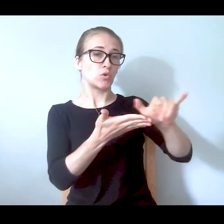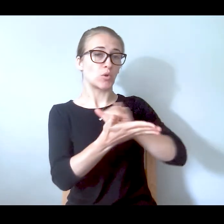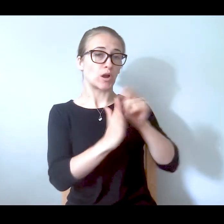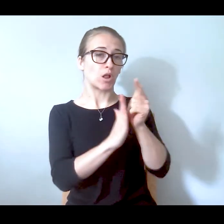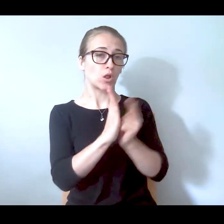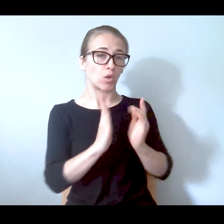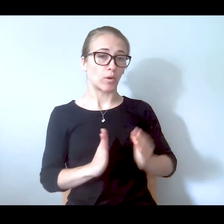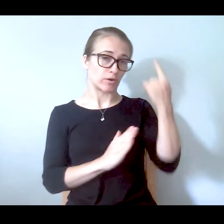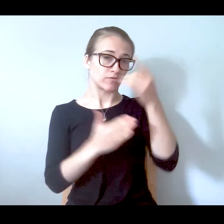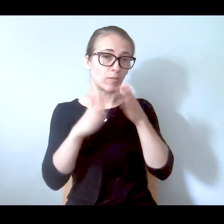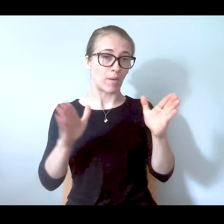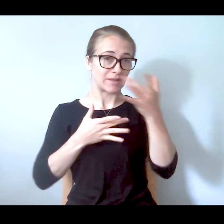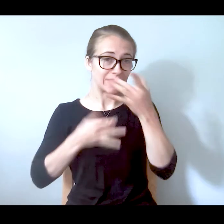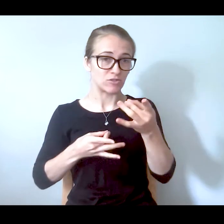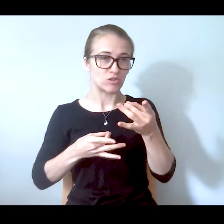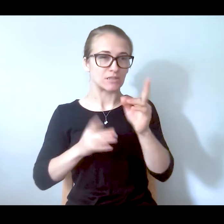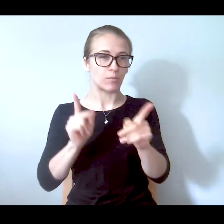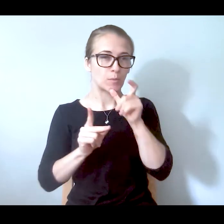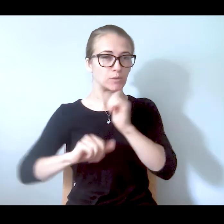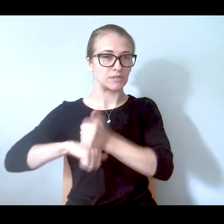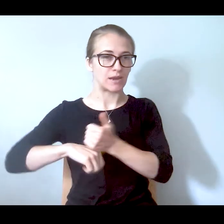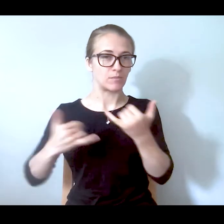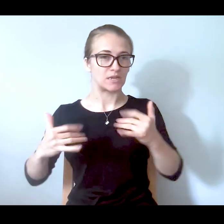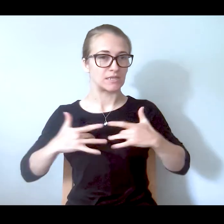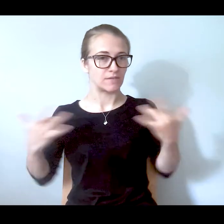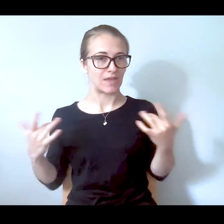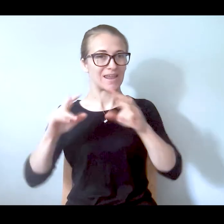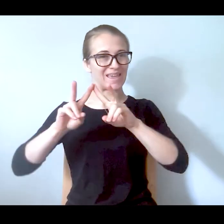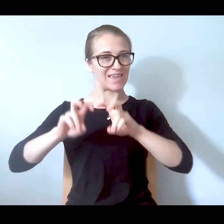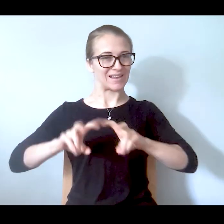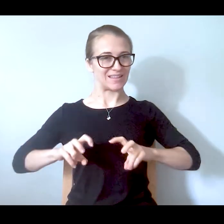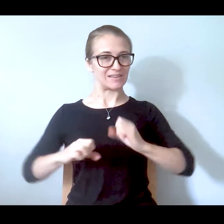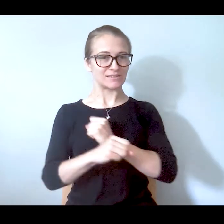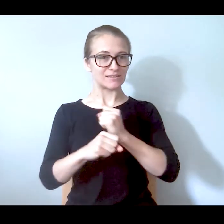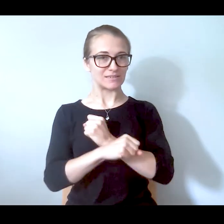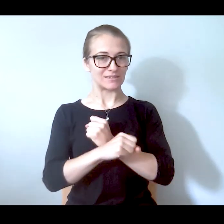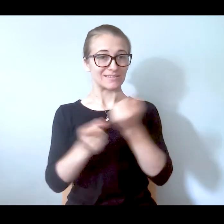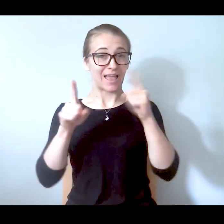organizing this event has done an analysis of those statistics. So when you look at the Be Heard